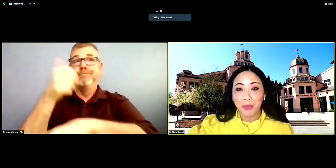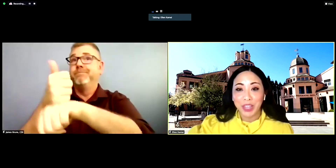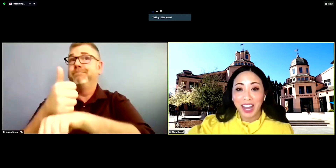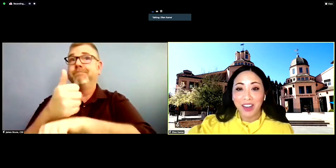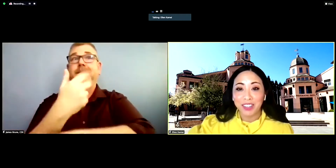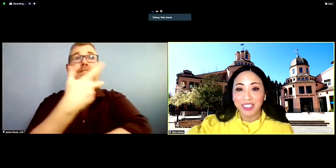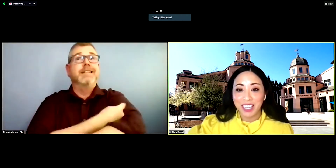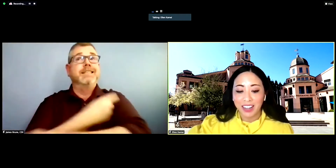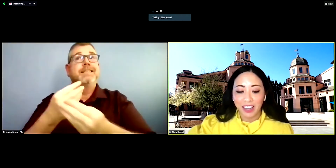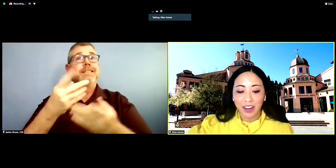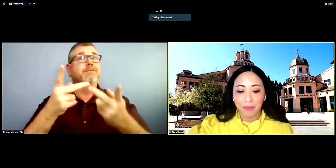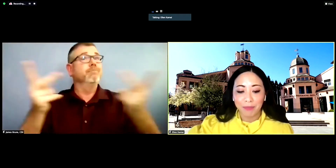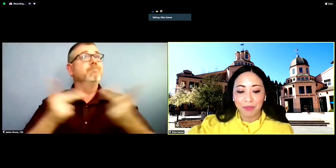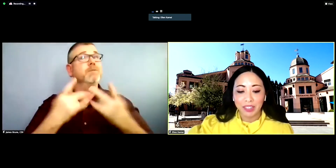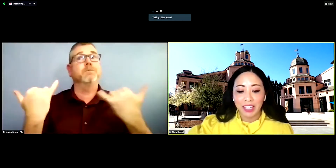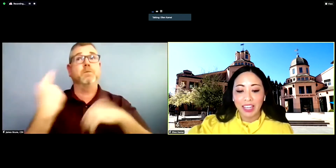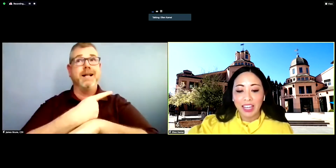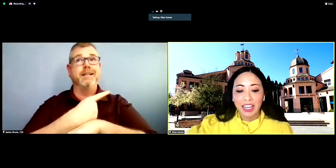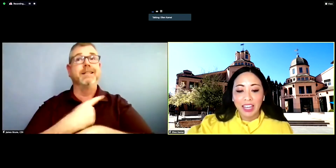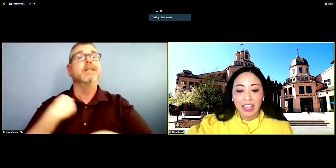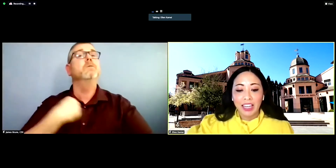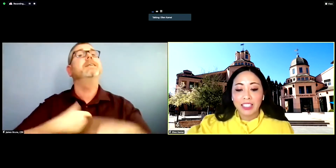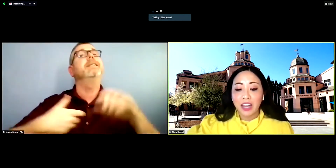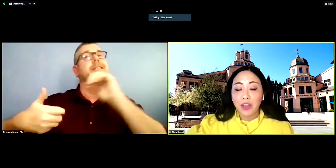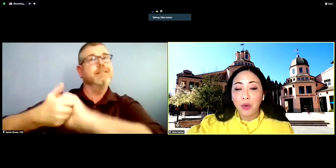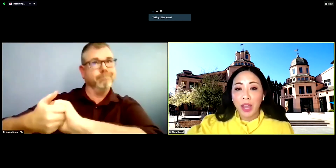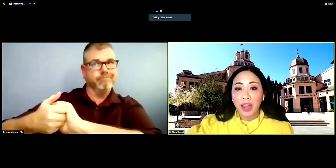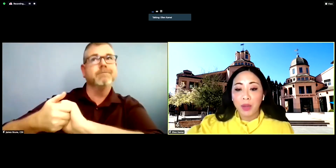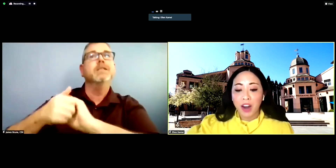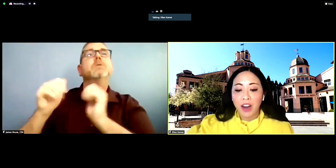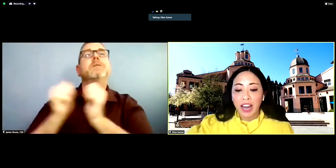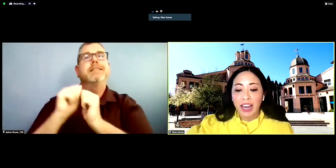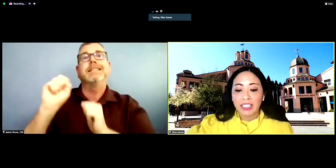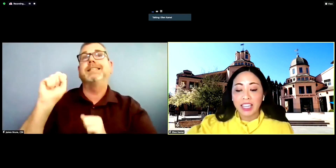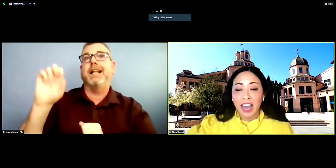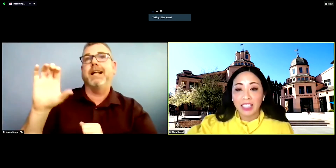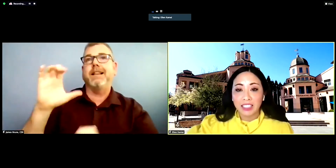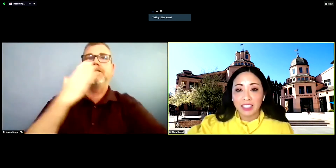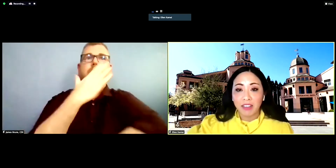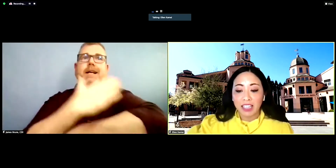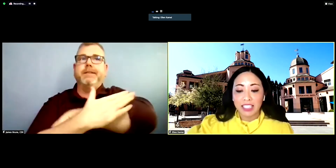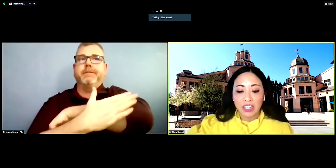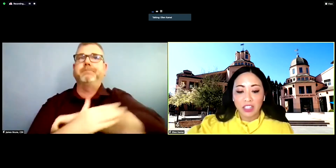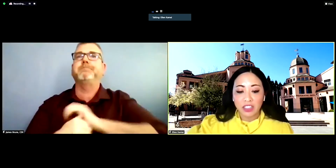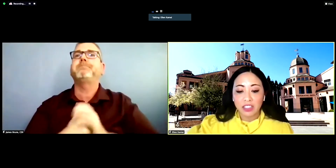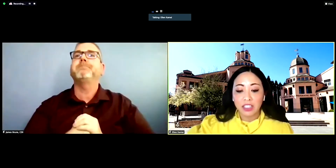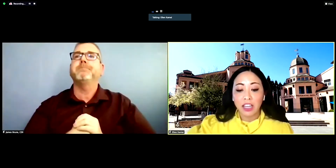with the County of Santa Clara. It's another way we are enhancing access to vaccinations,